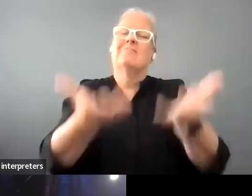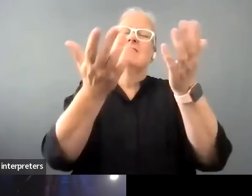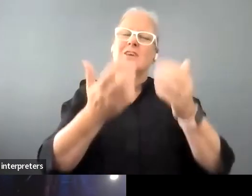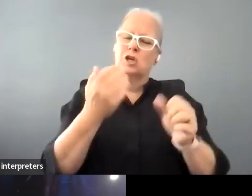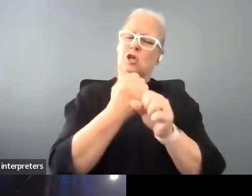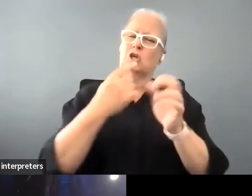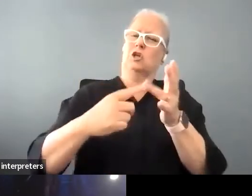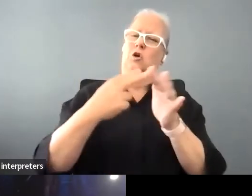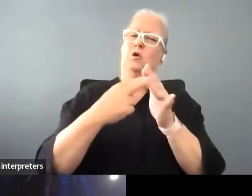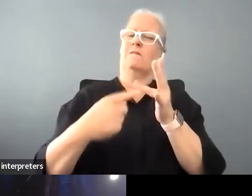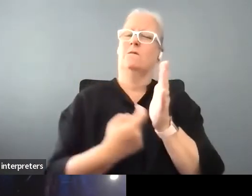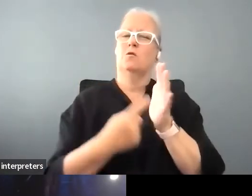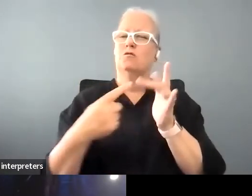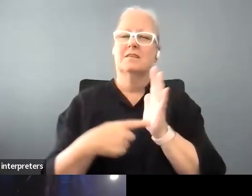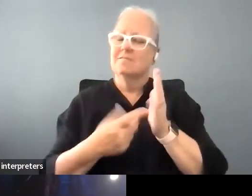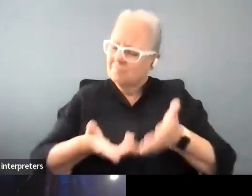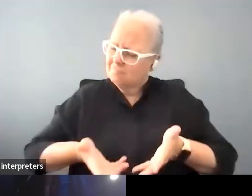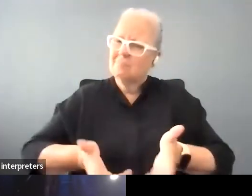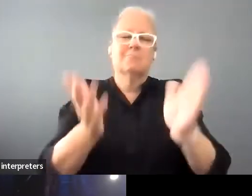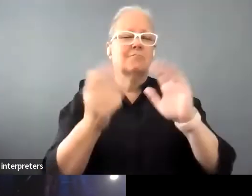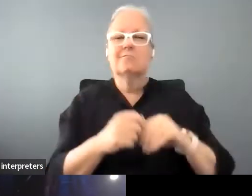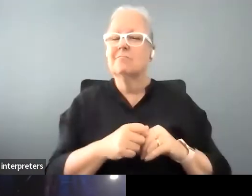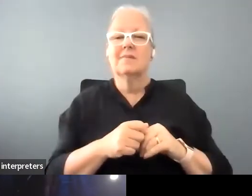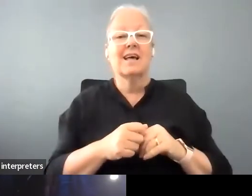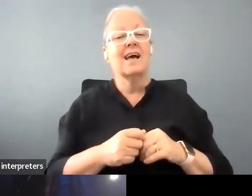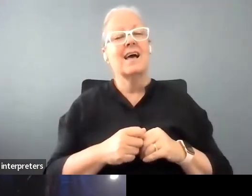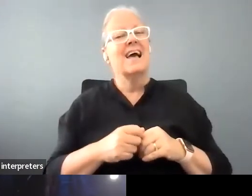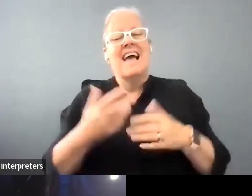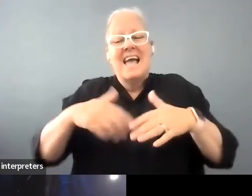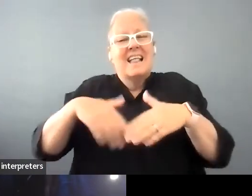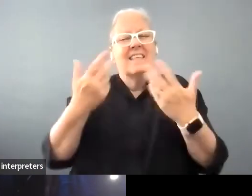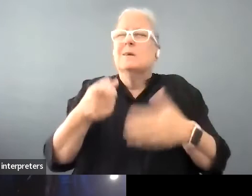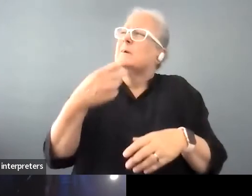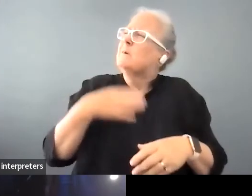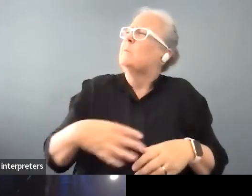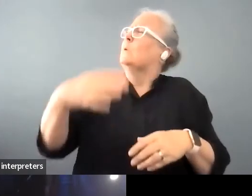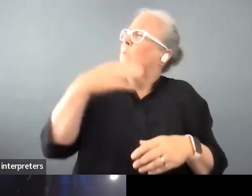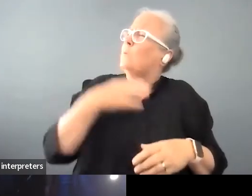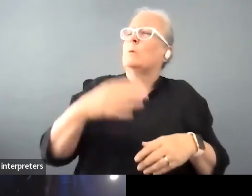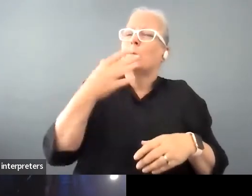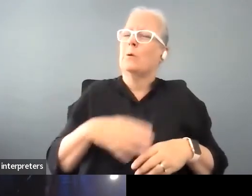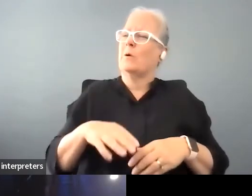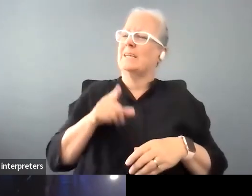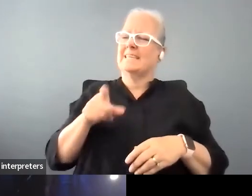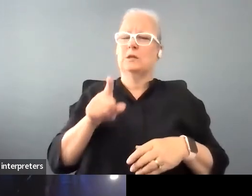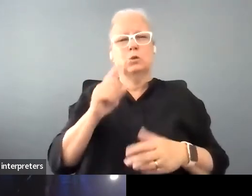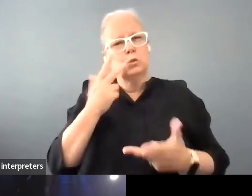anything that you've always always wanted to be able to express, here's your chance, it's not a lot